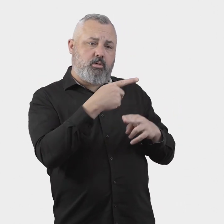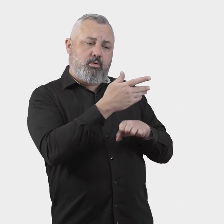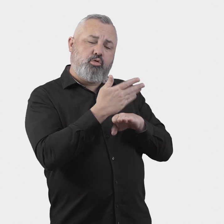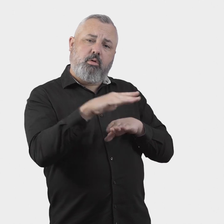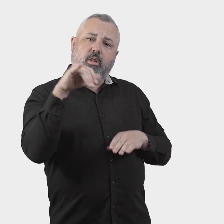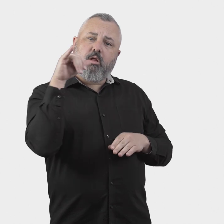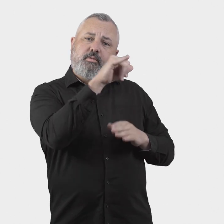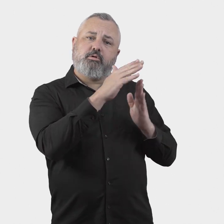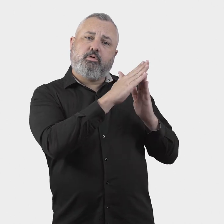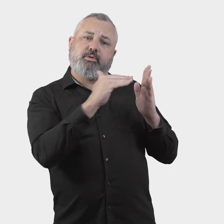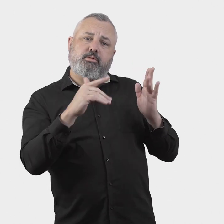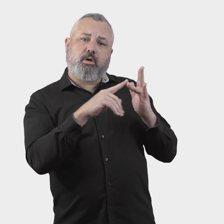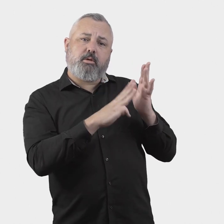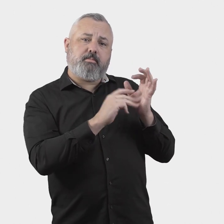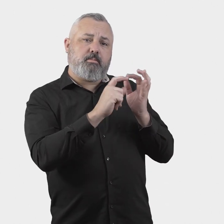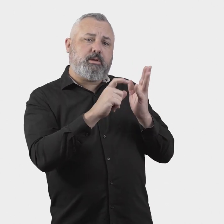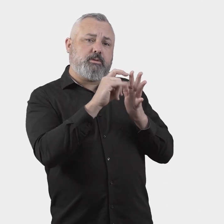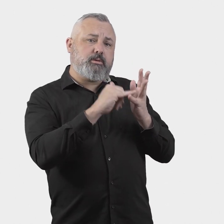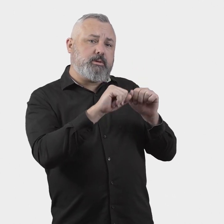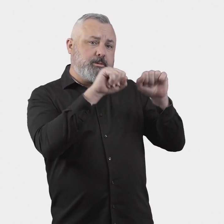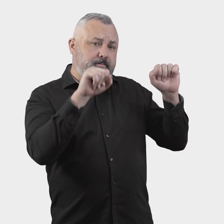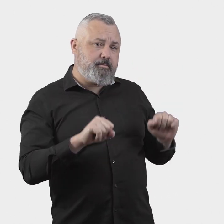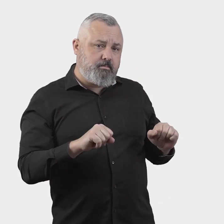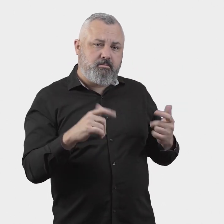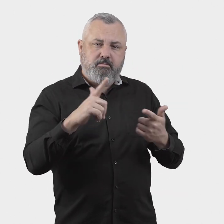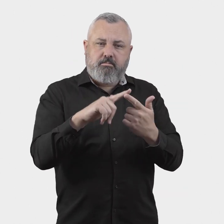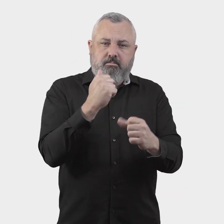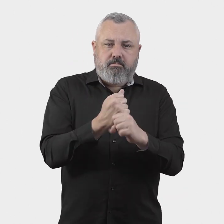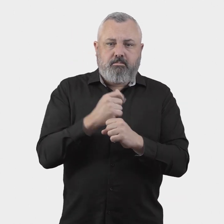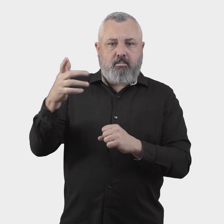informing the design of the Aviation Industry Ombuds Scheme, including: